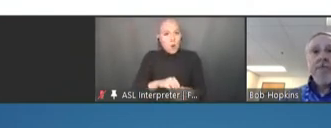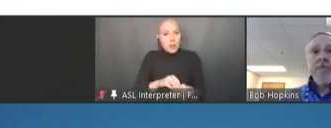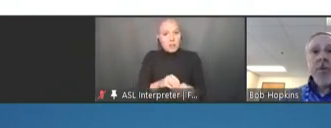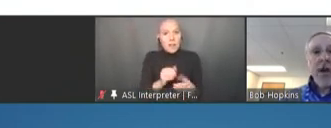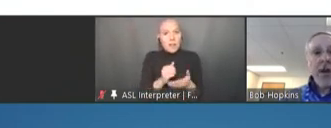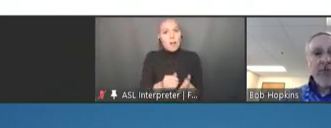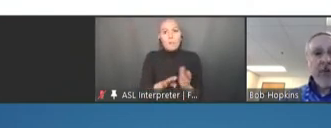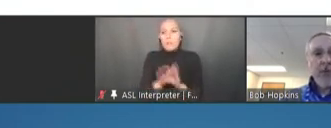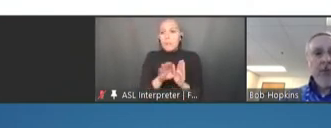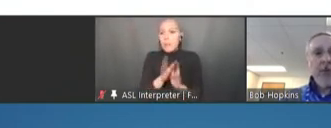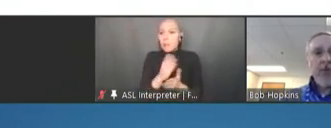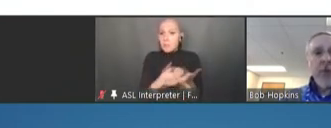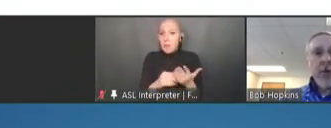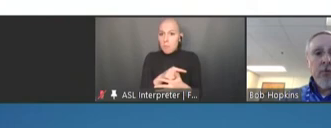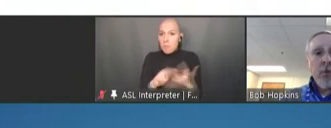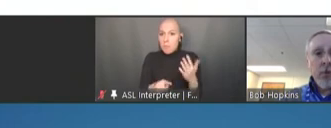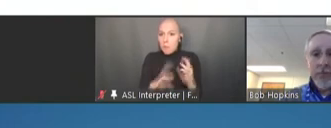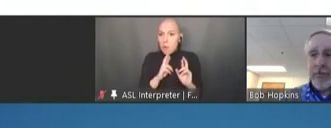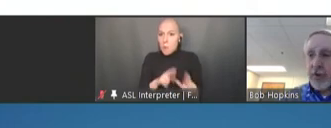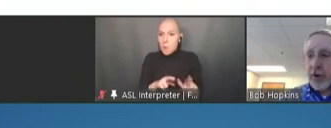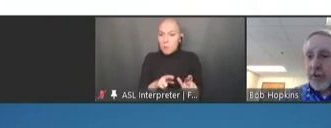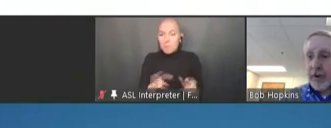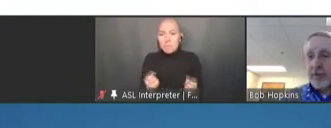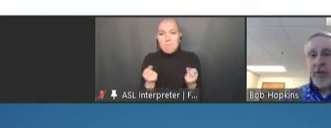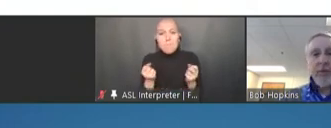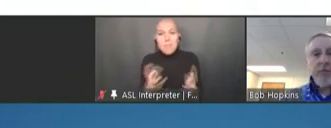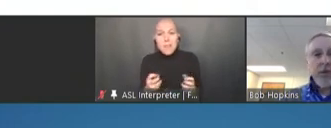We've got lots of opportunities going forward. If you'll go to the next slide, please.